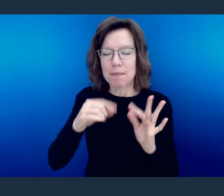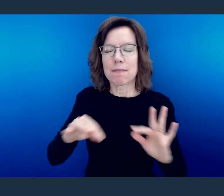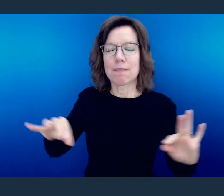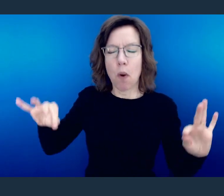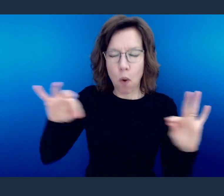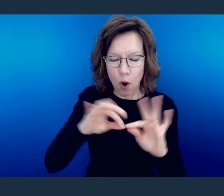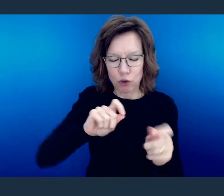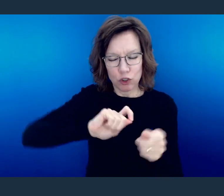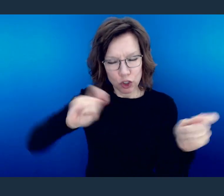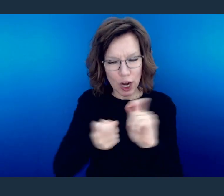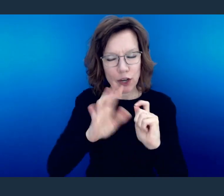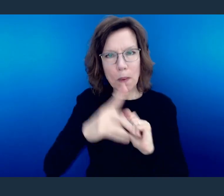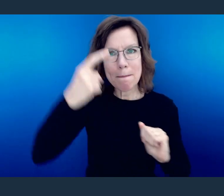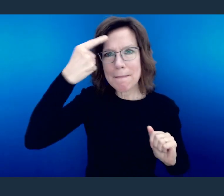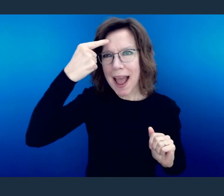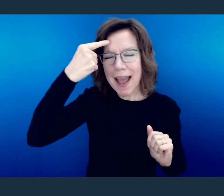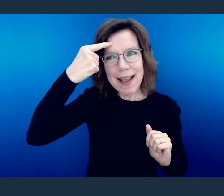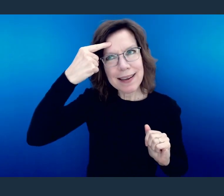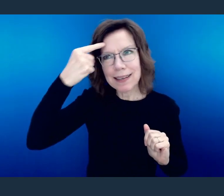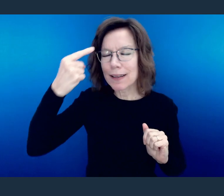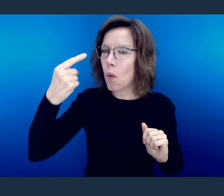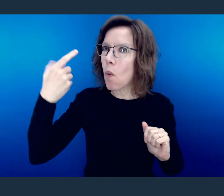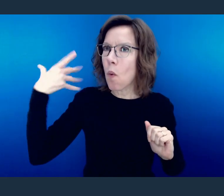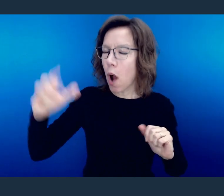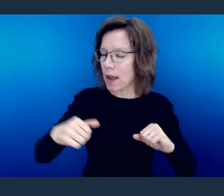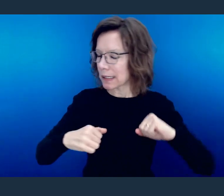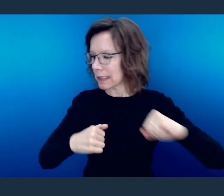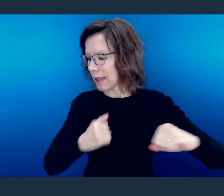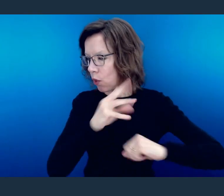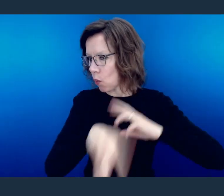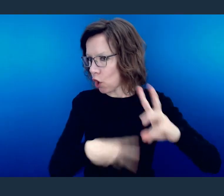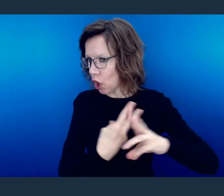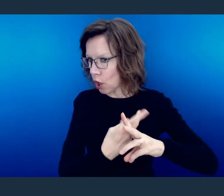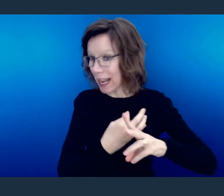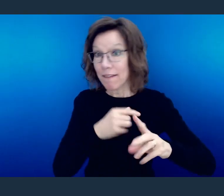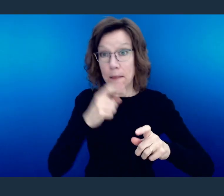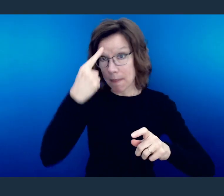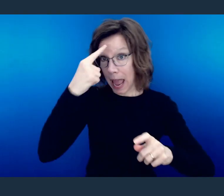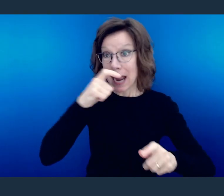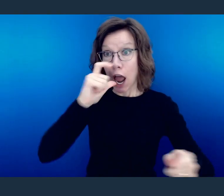be conformed into the ways of the world because if you don't change your mind, your behaviors